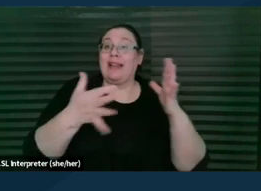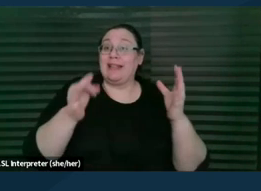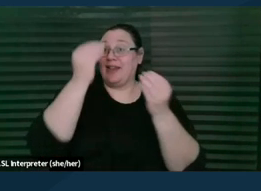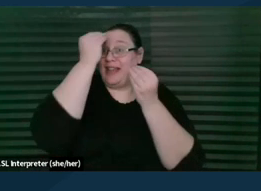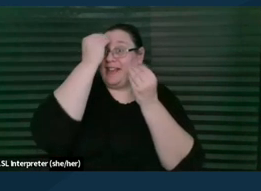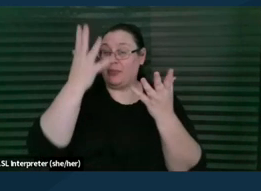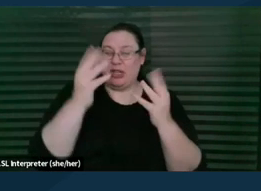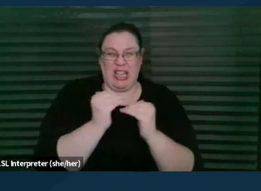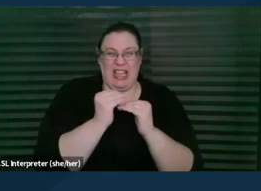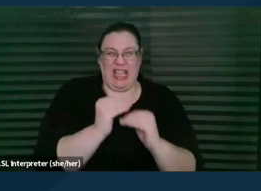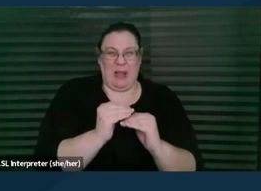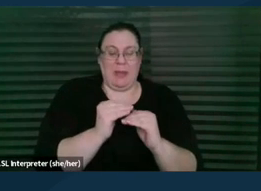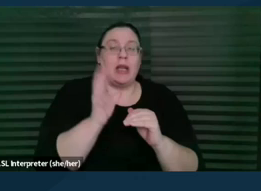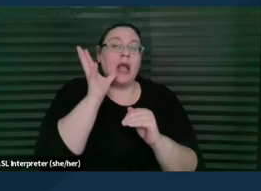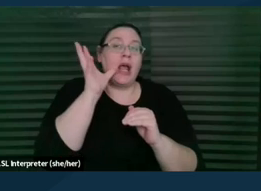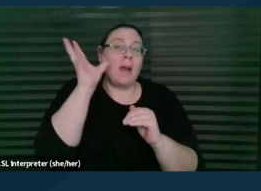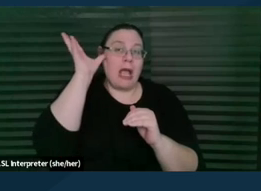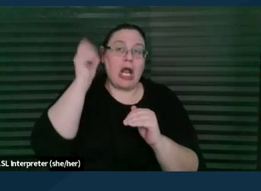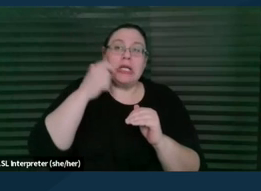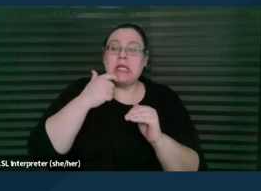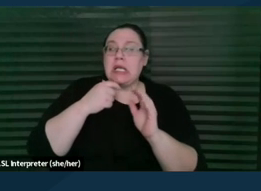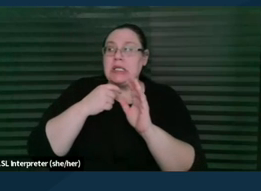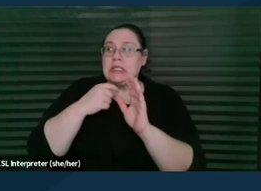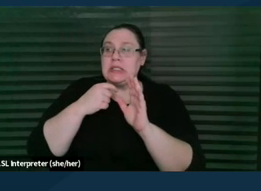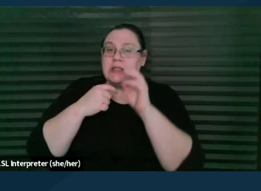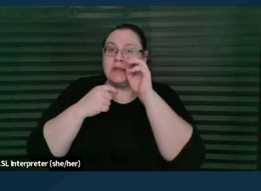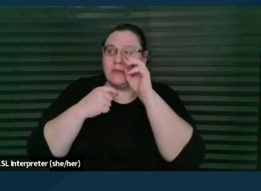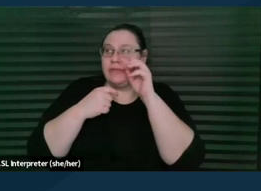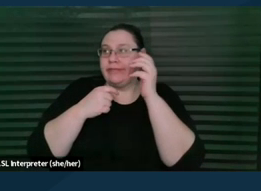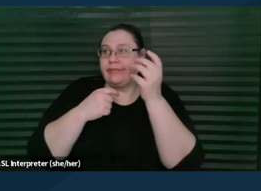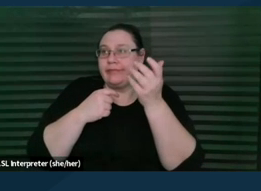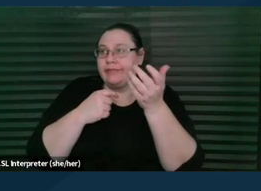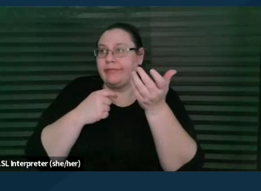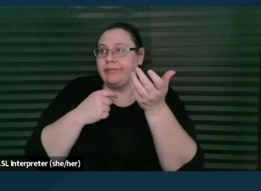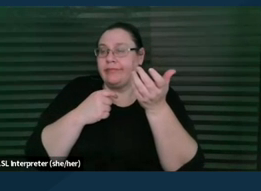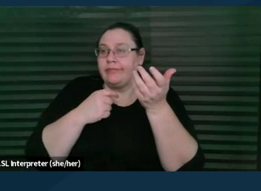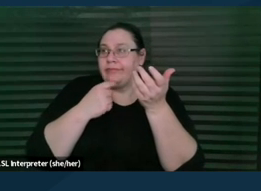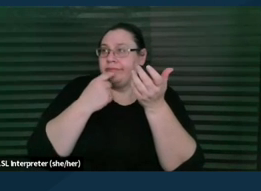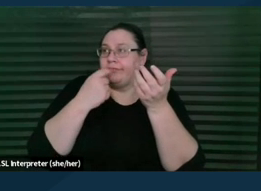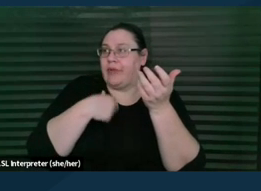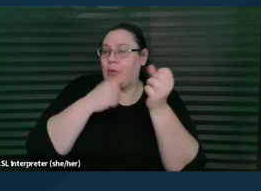where the parent says, "I'm okay with DREDF, you know, getting, reviewing records from the school district